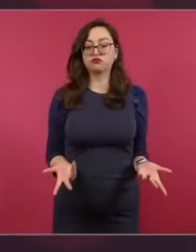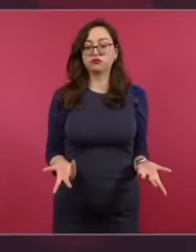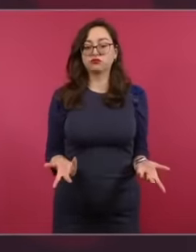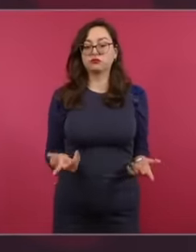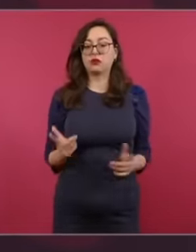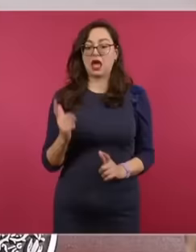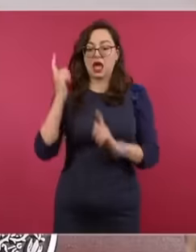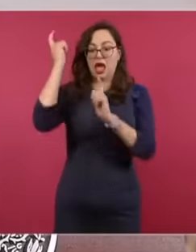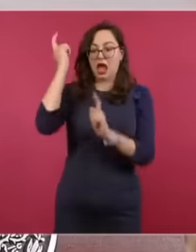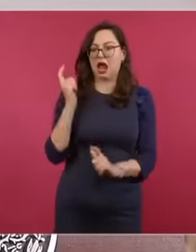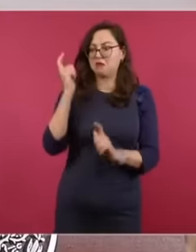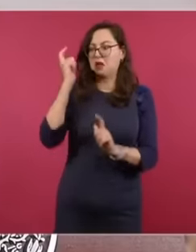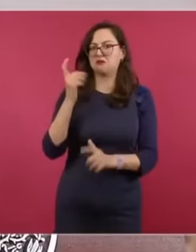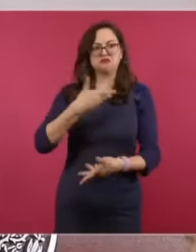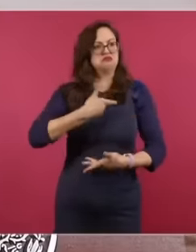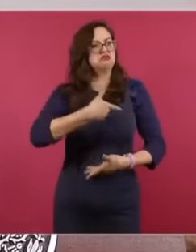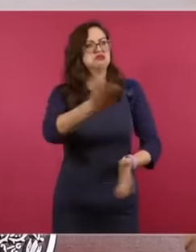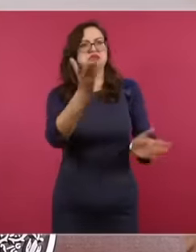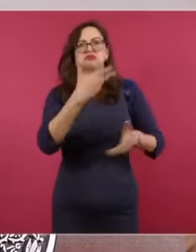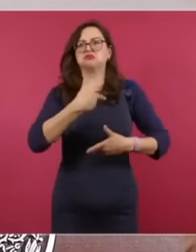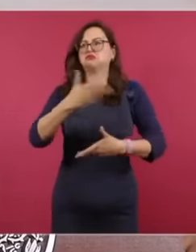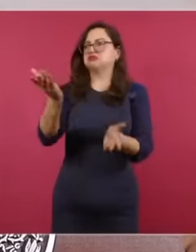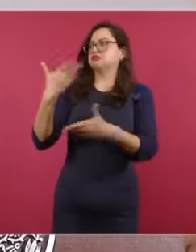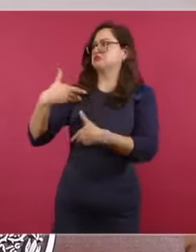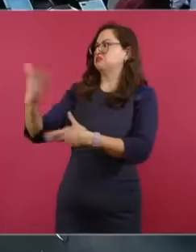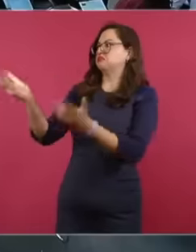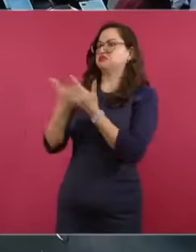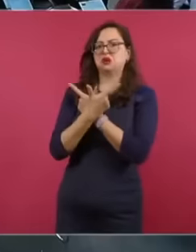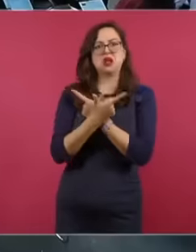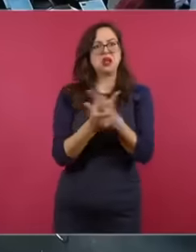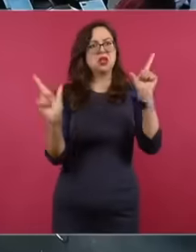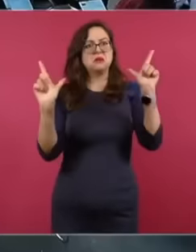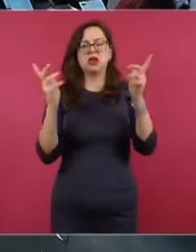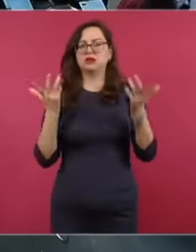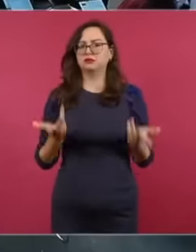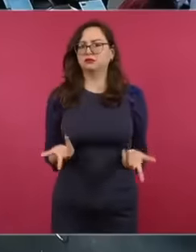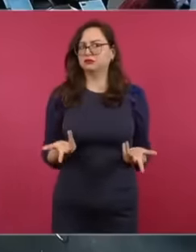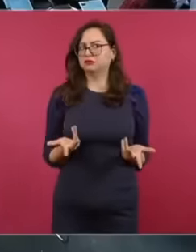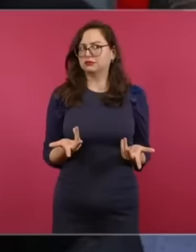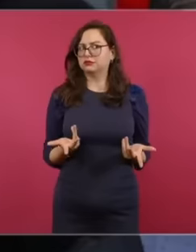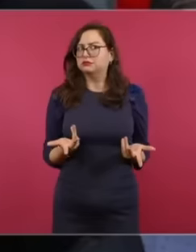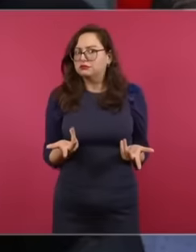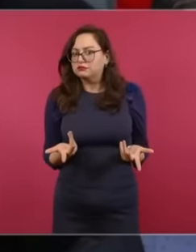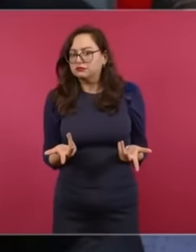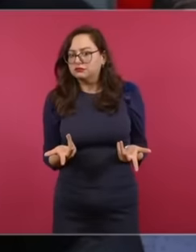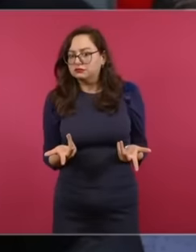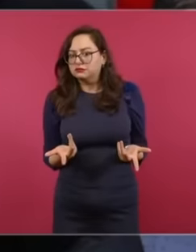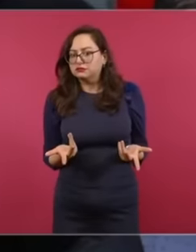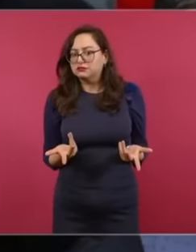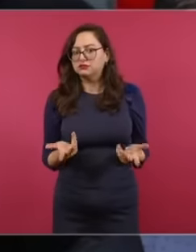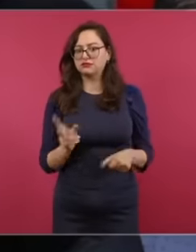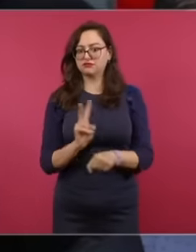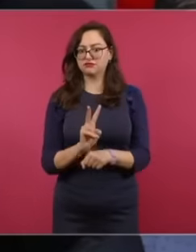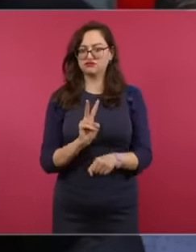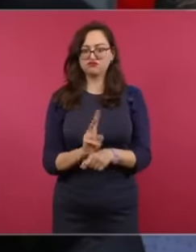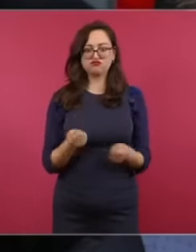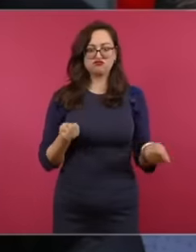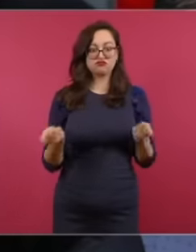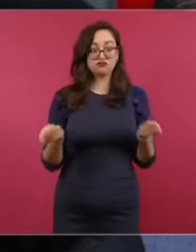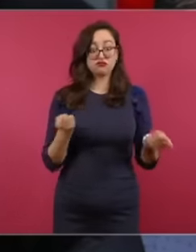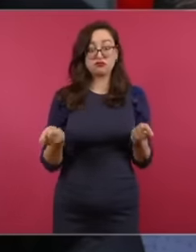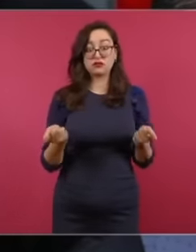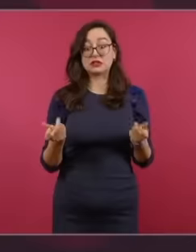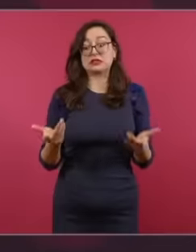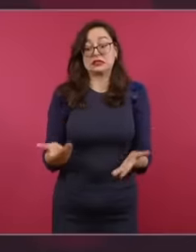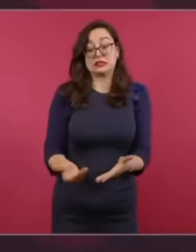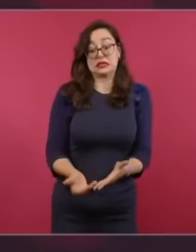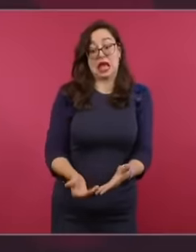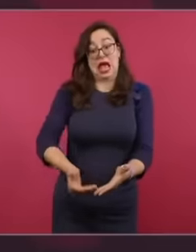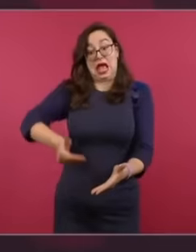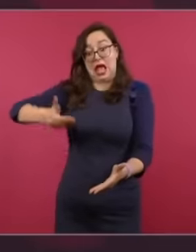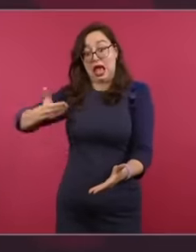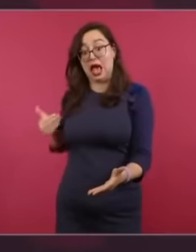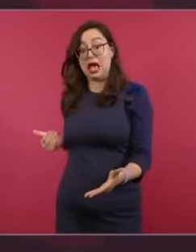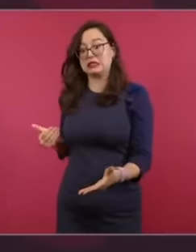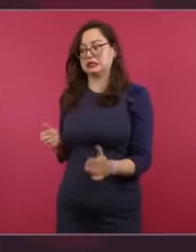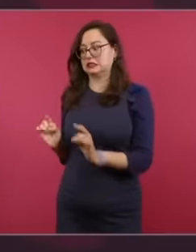so they are different conceptions we all